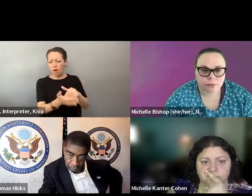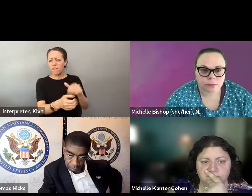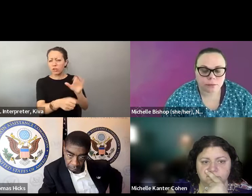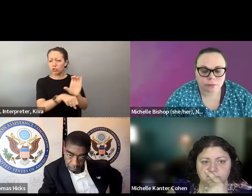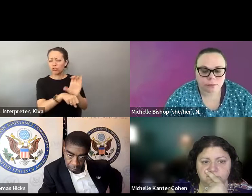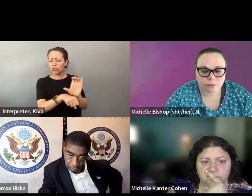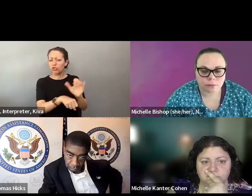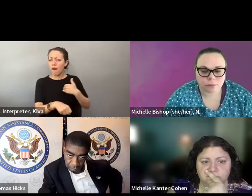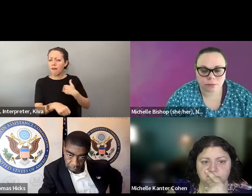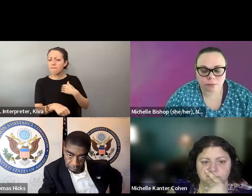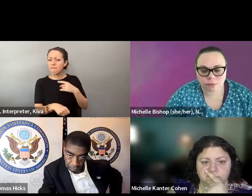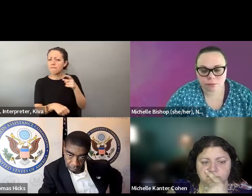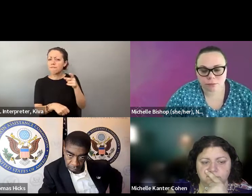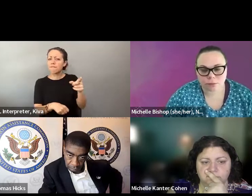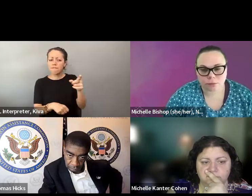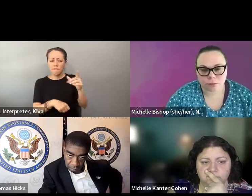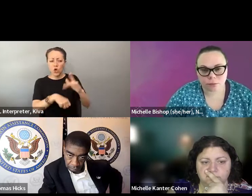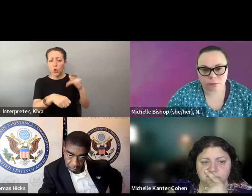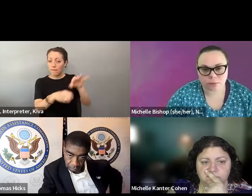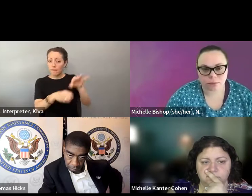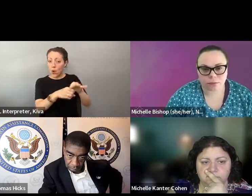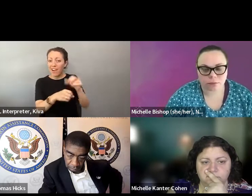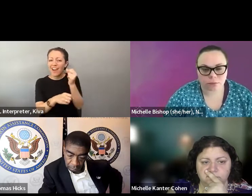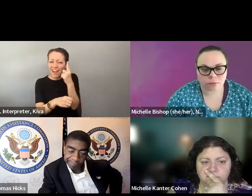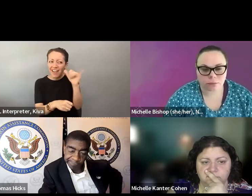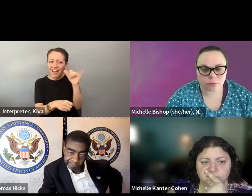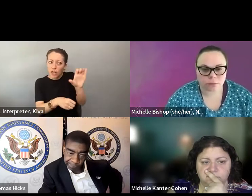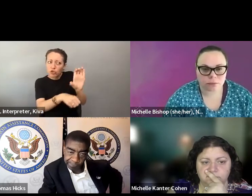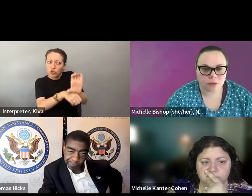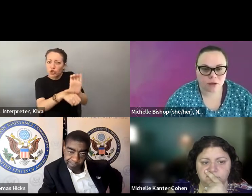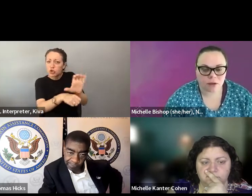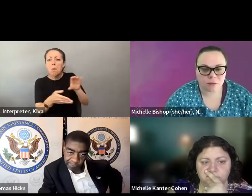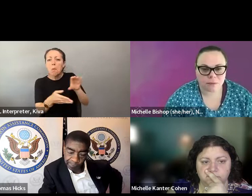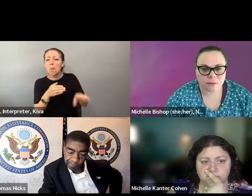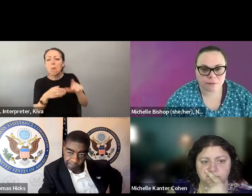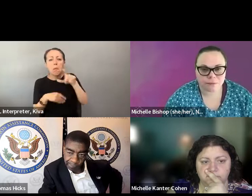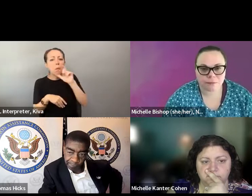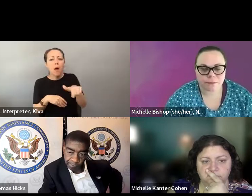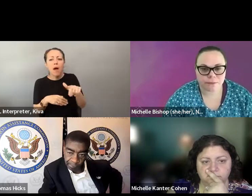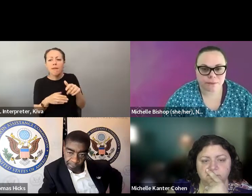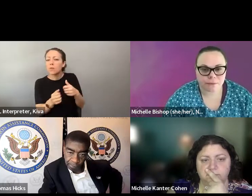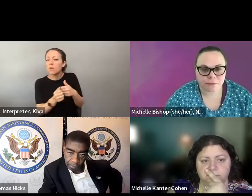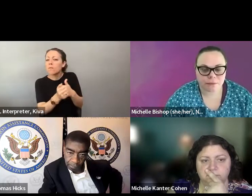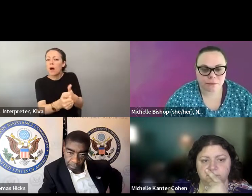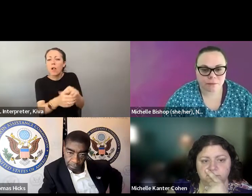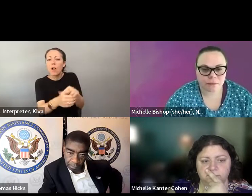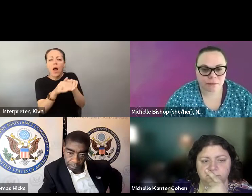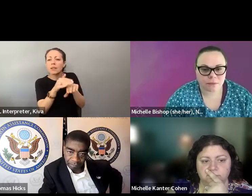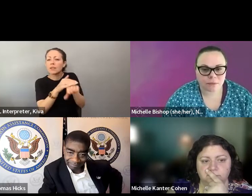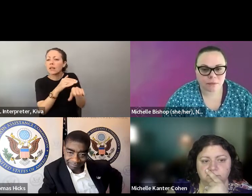because there are a lot of folks who are religious, but churches are often used for early voting site, but they don't have to comply with federal accessibility